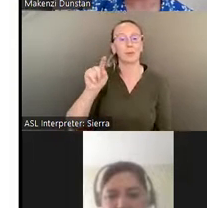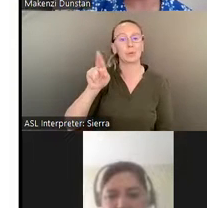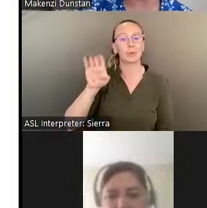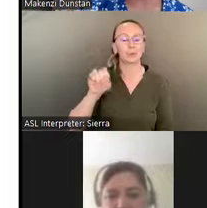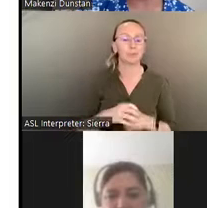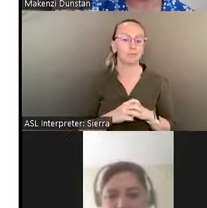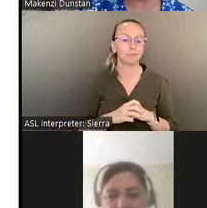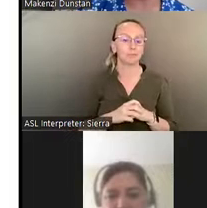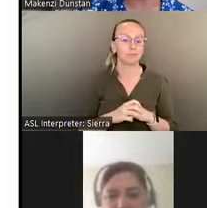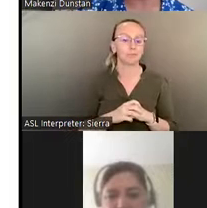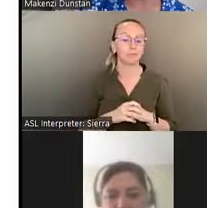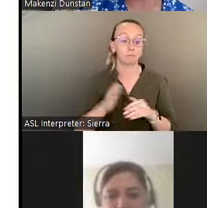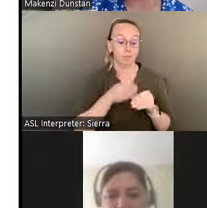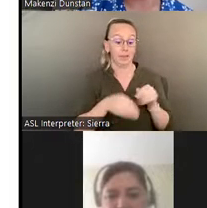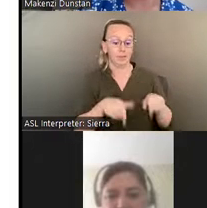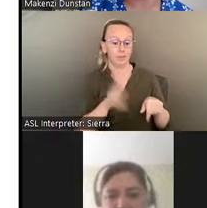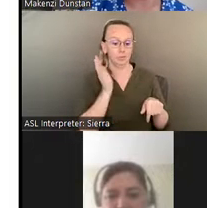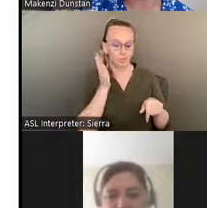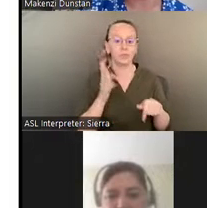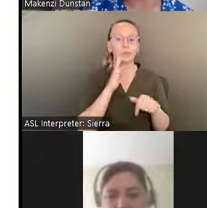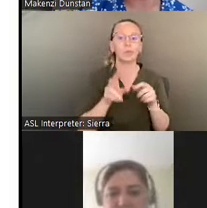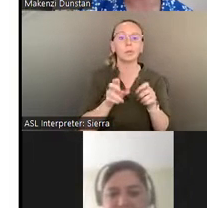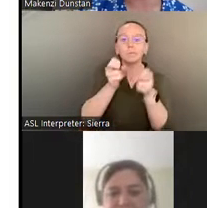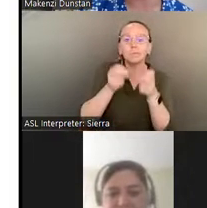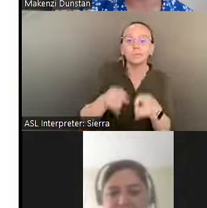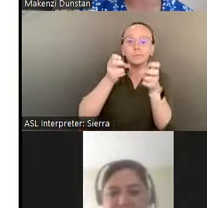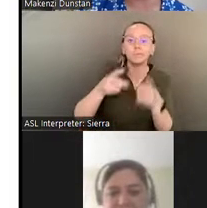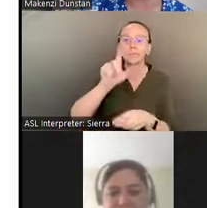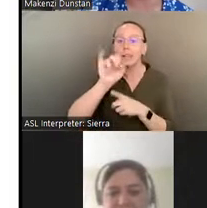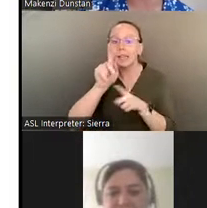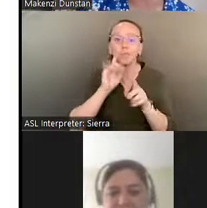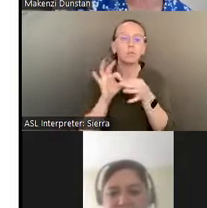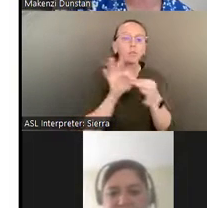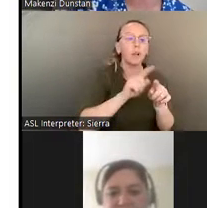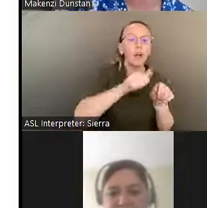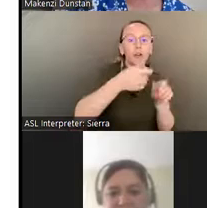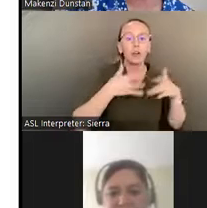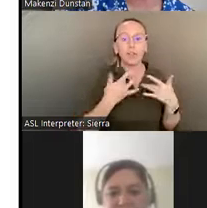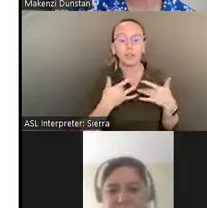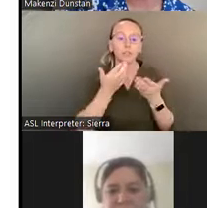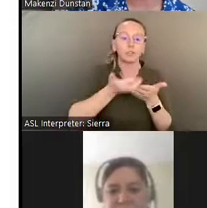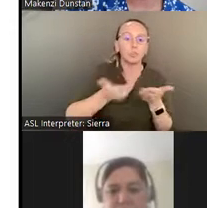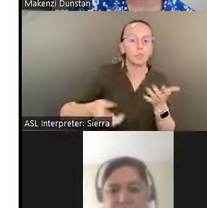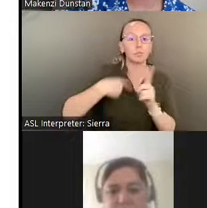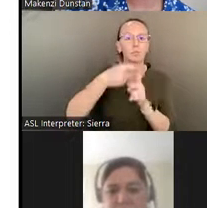We will also add links to related events, resources, and mailing lists.